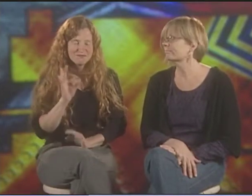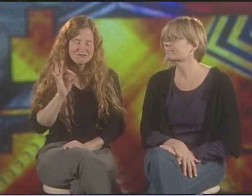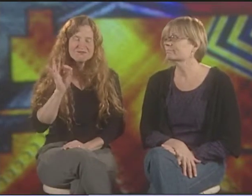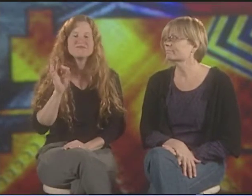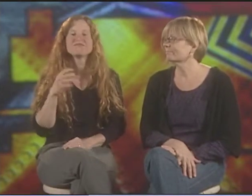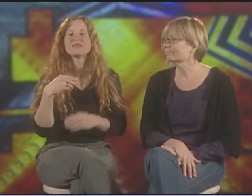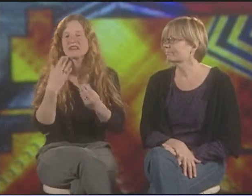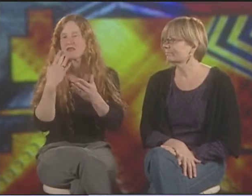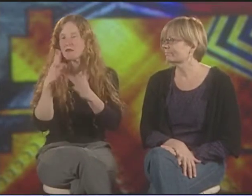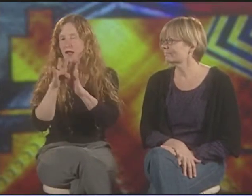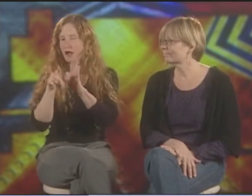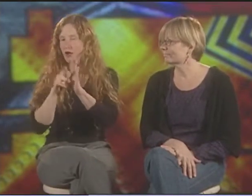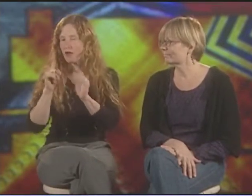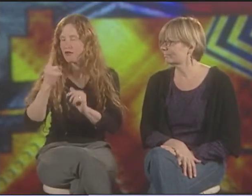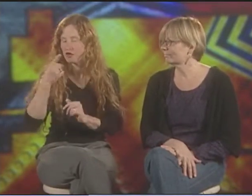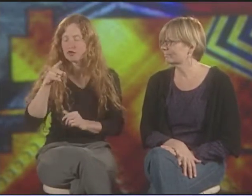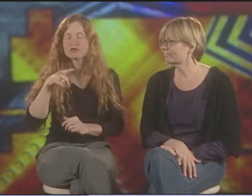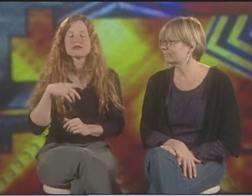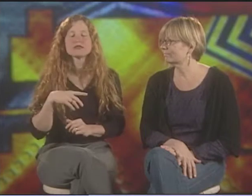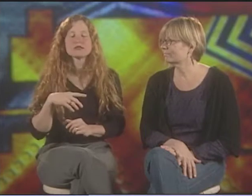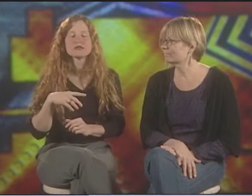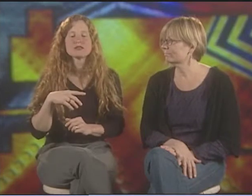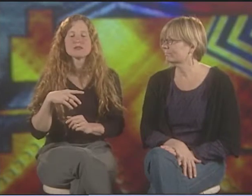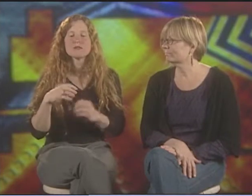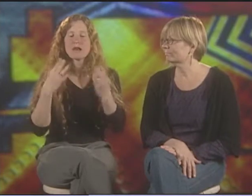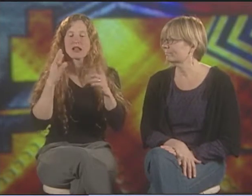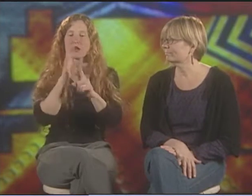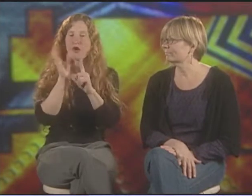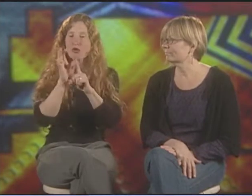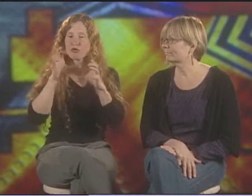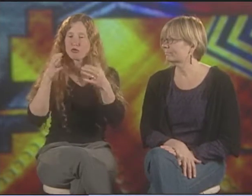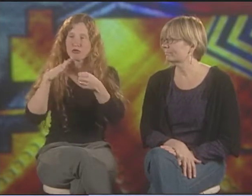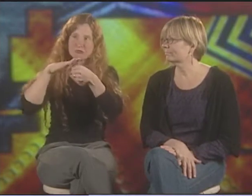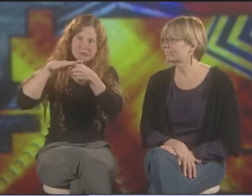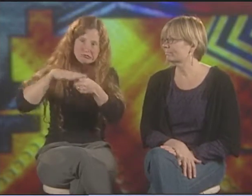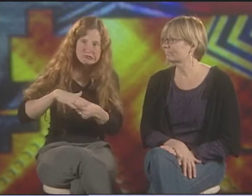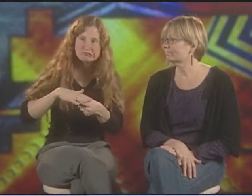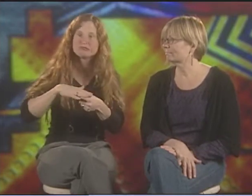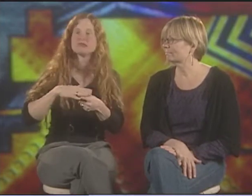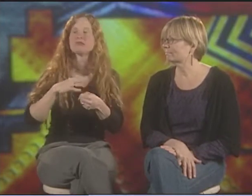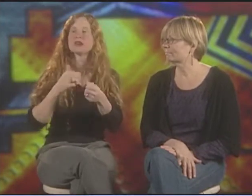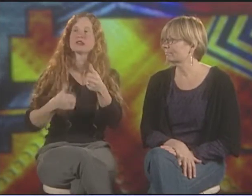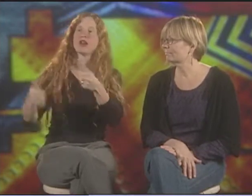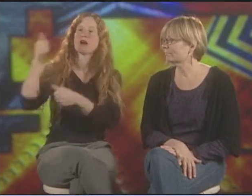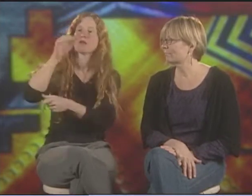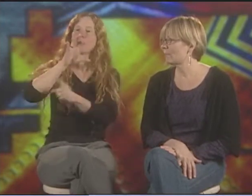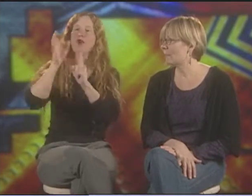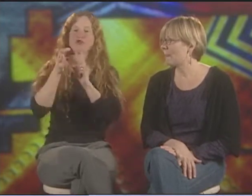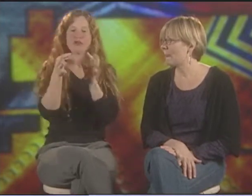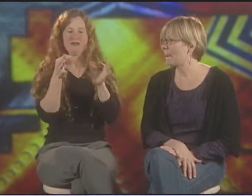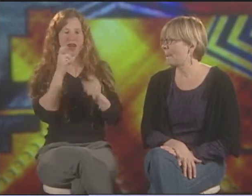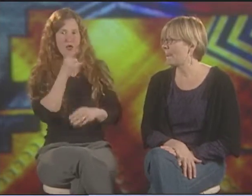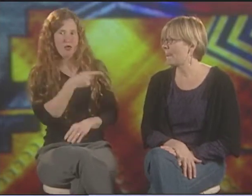OK. I CAN GIVE YOU SOME BACKGROUND FIRST. MANY DISENFRANCHISED OR OPPRESSED CULTURES